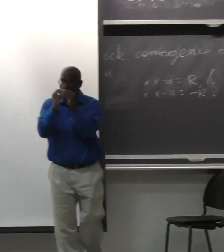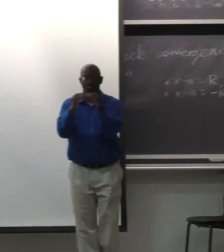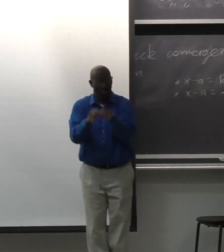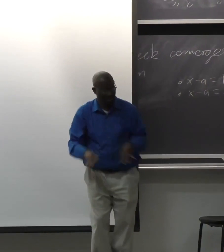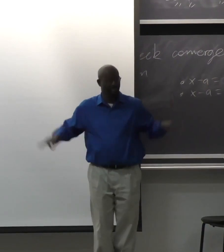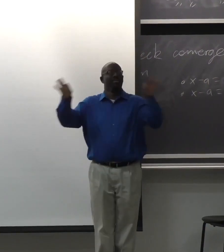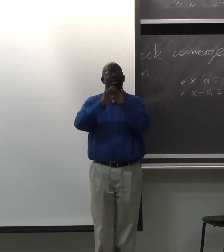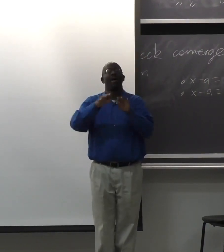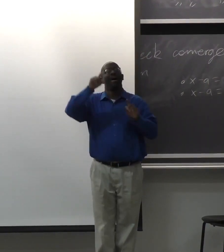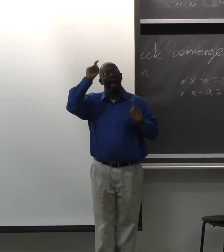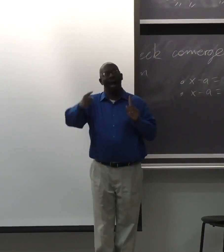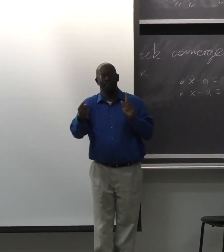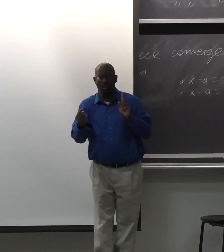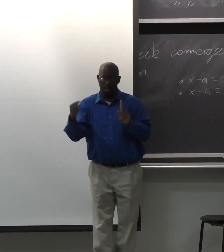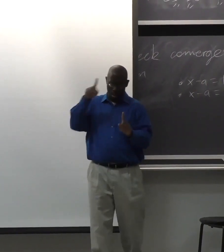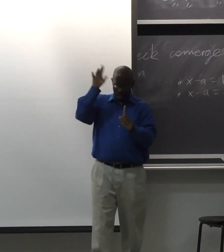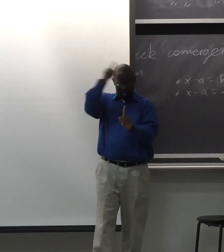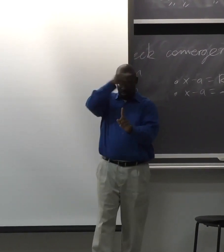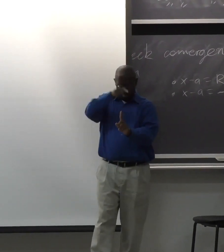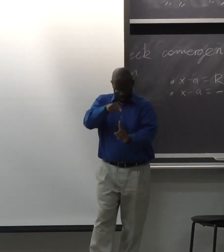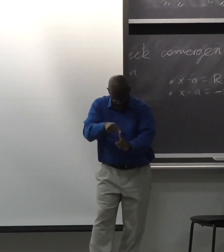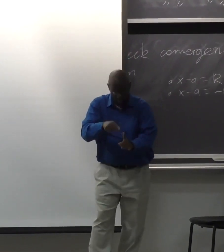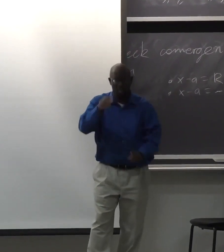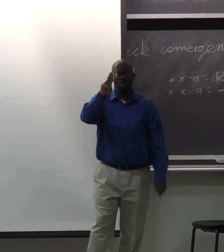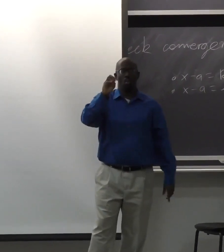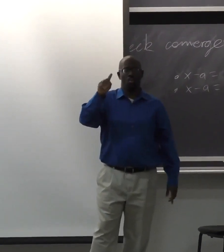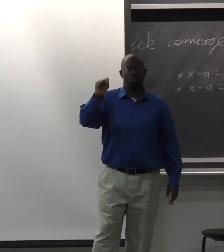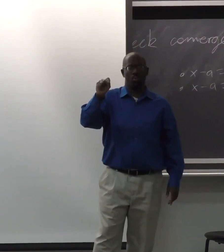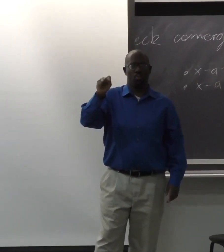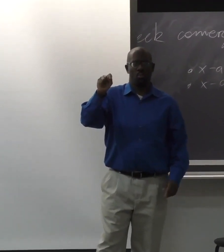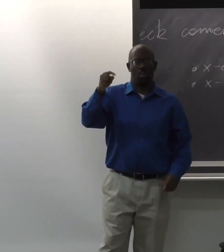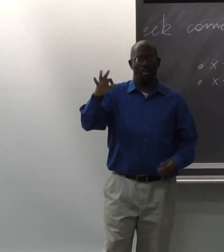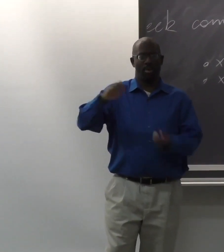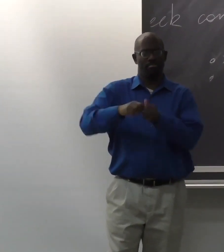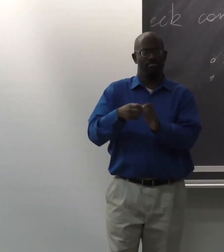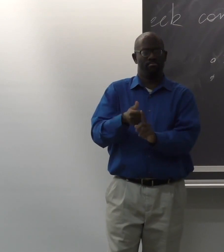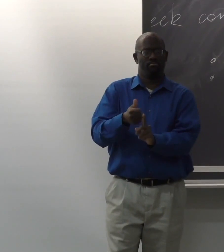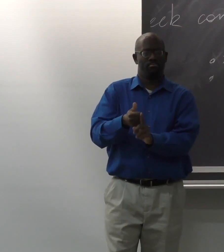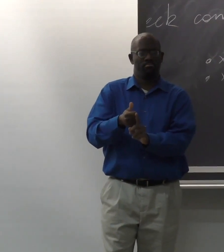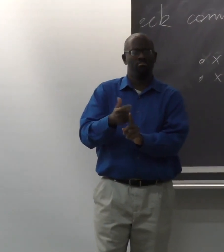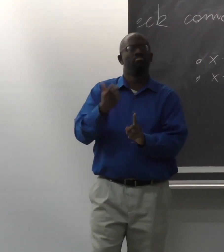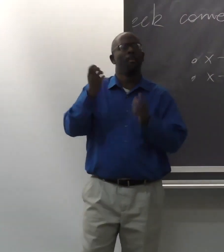First and most importantly, we need